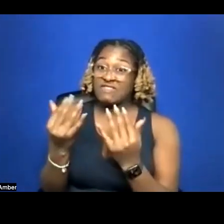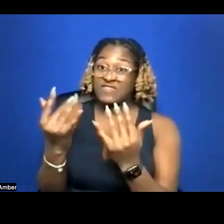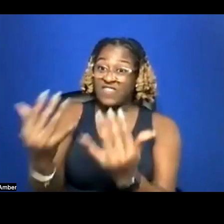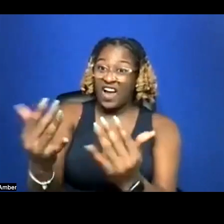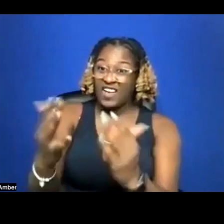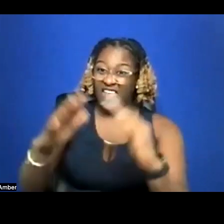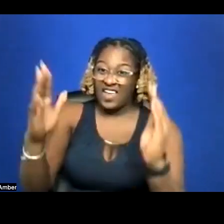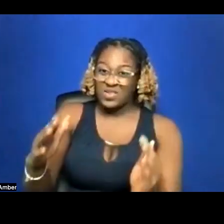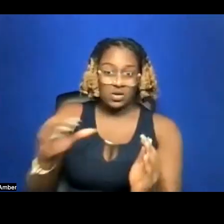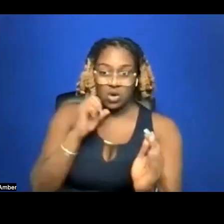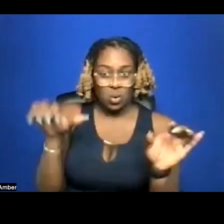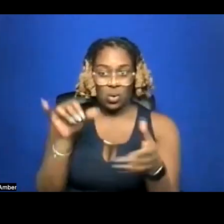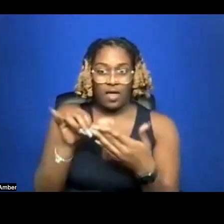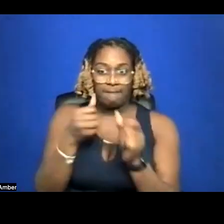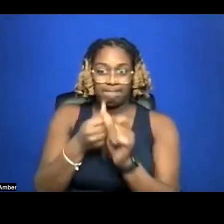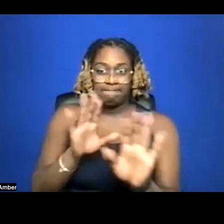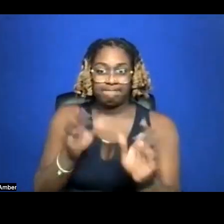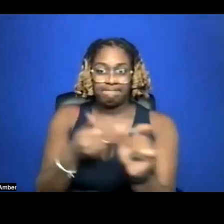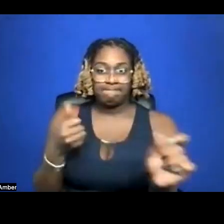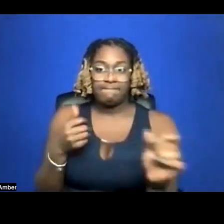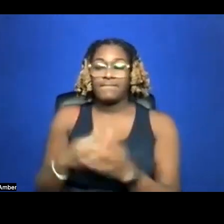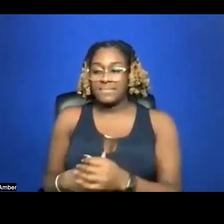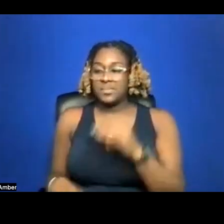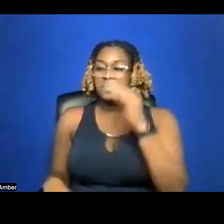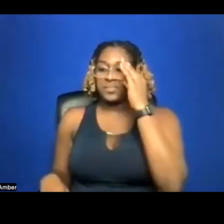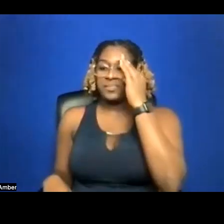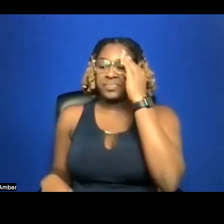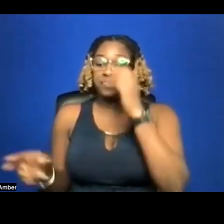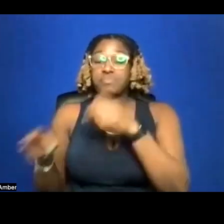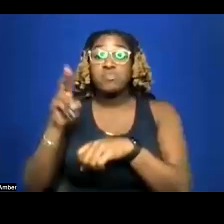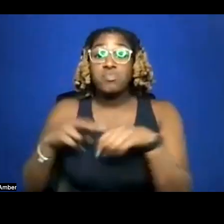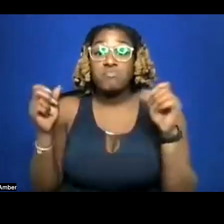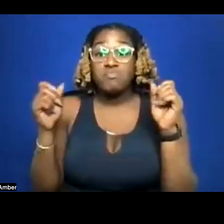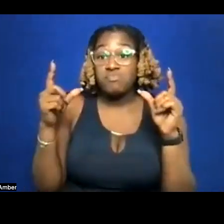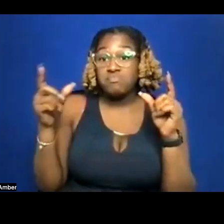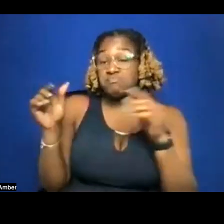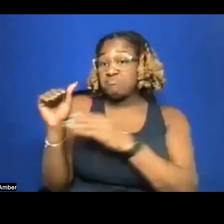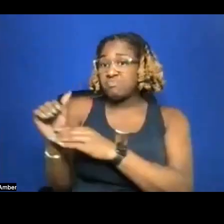And of course, I woke up in the middle of the night, I'm like oh my God, there's smoke.